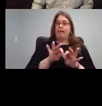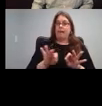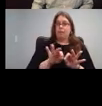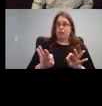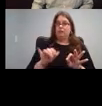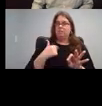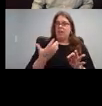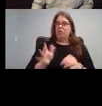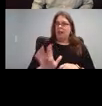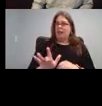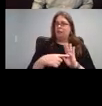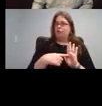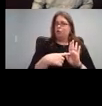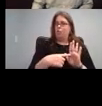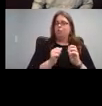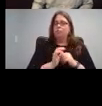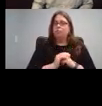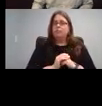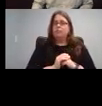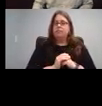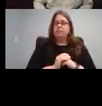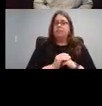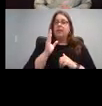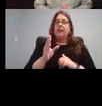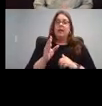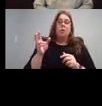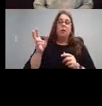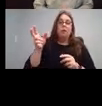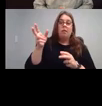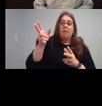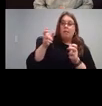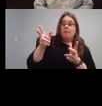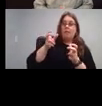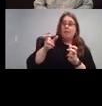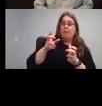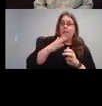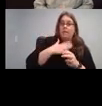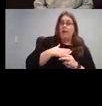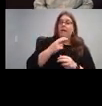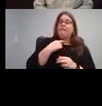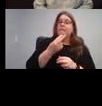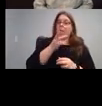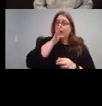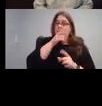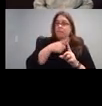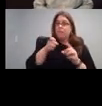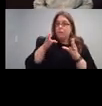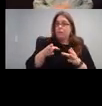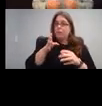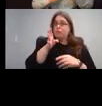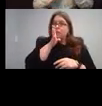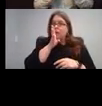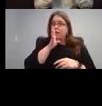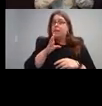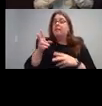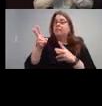And it actually picks up the voice from the microphone of whomever is talking. I am using a headset right now.